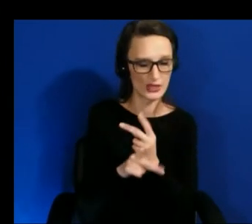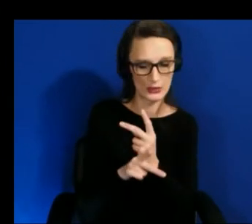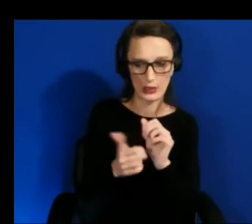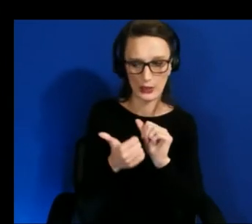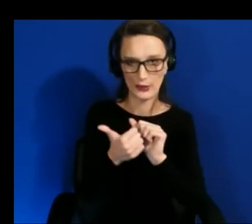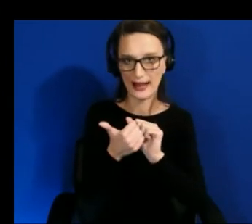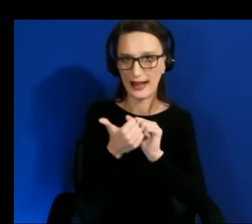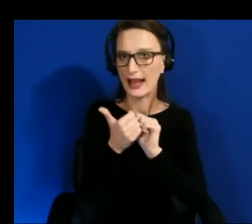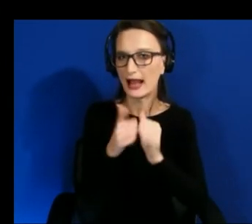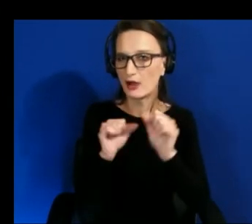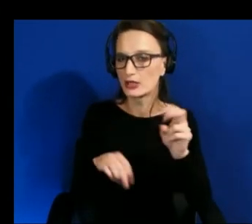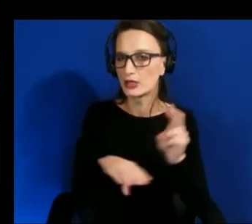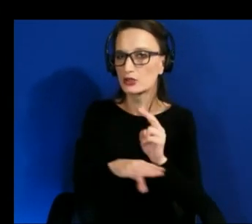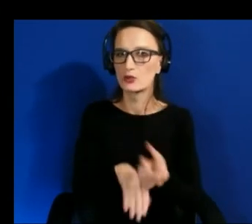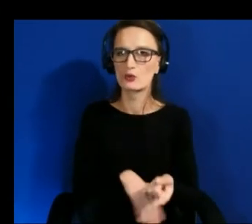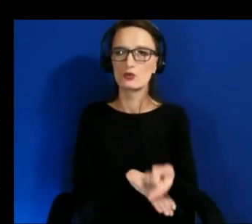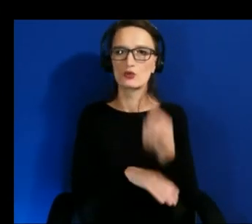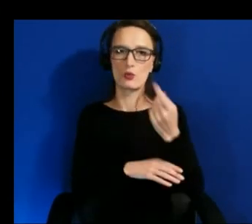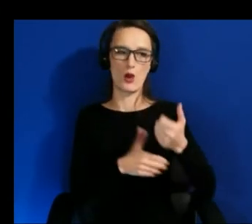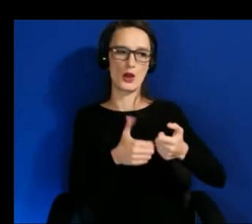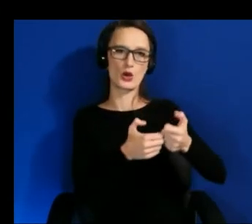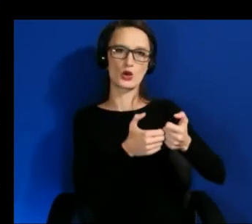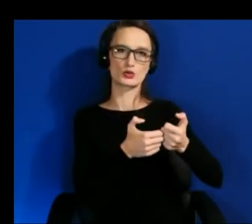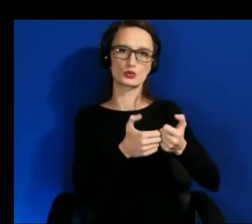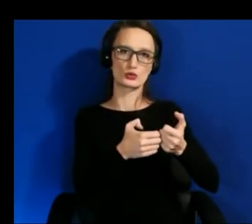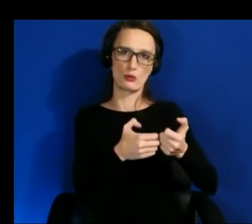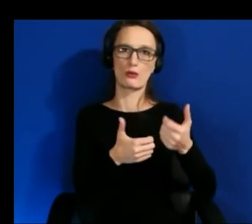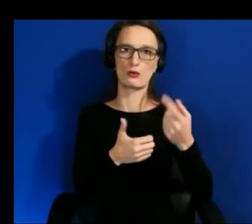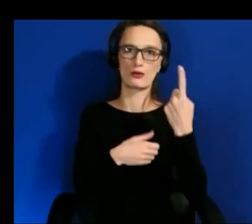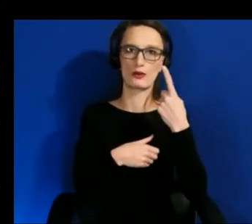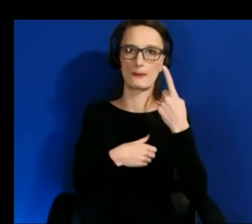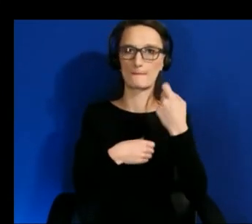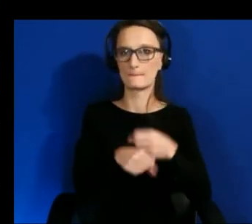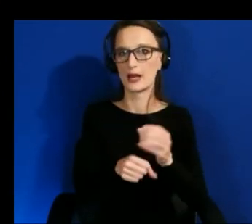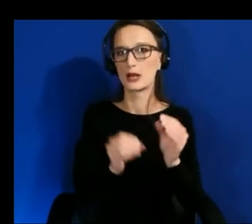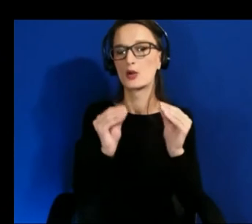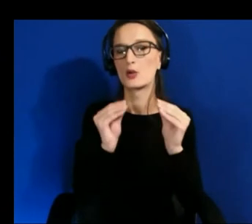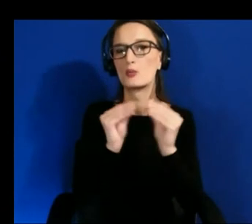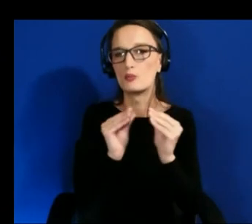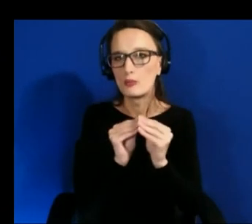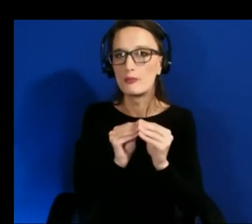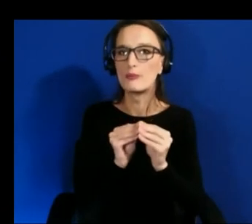make you know it more accessible to have you know bi-manual interactions inside of vr applications